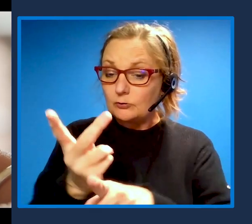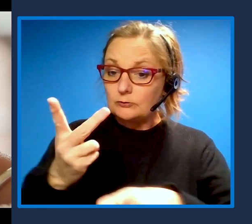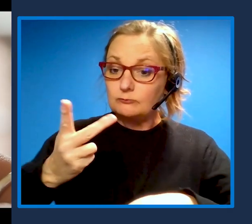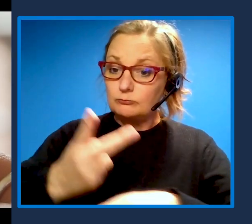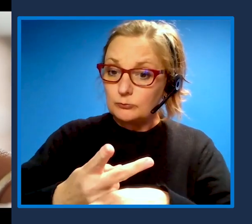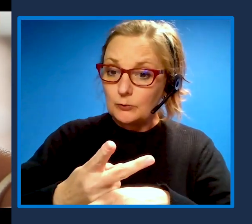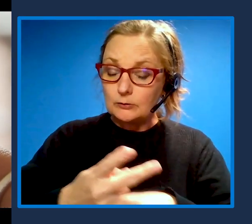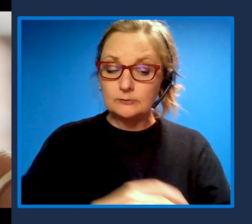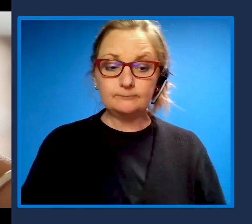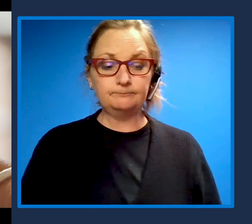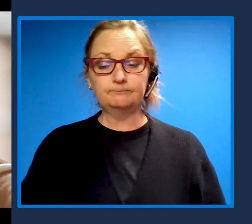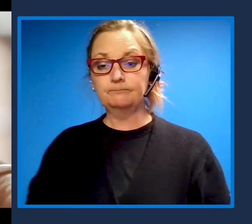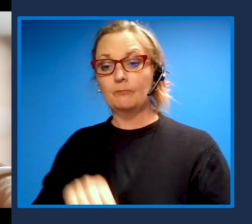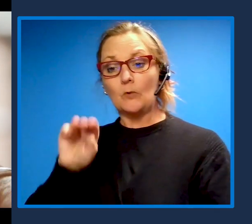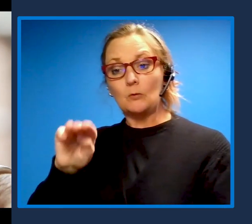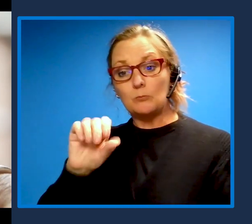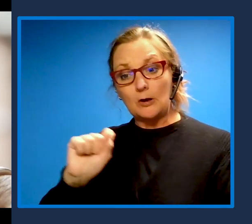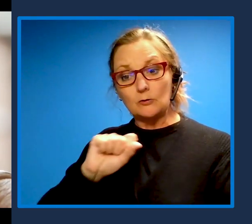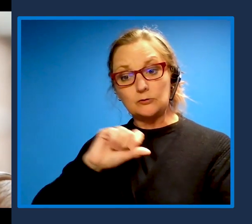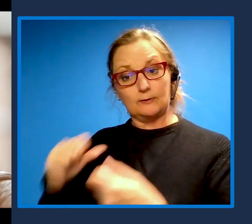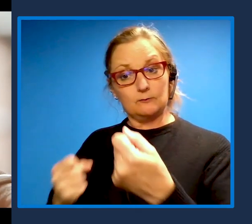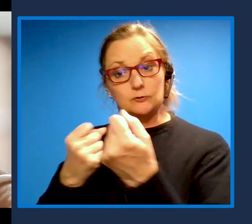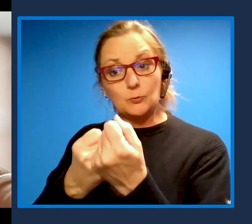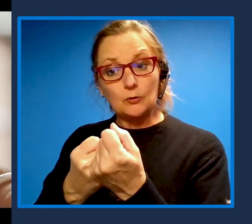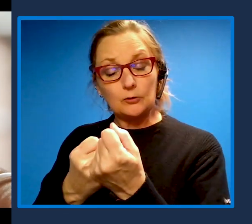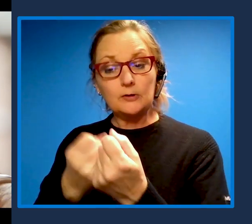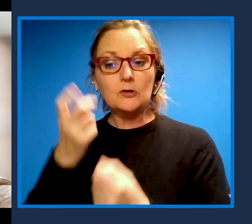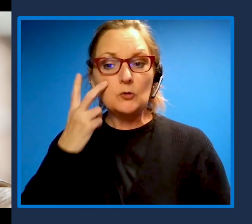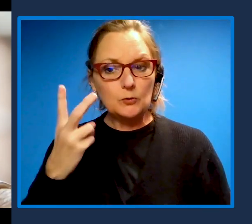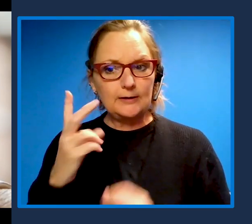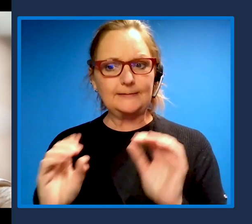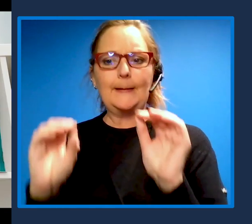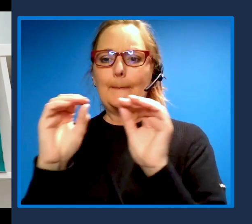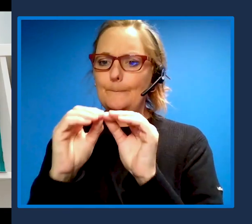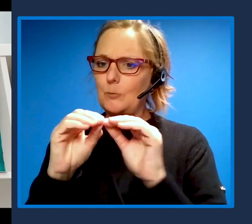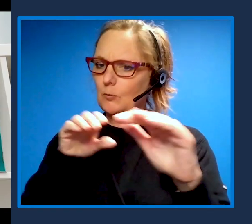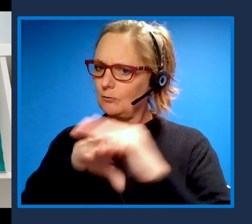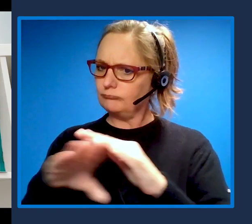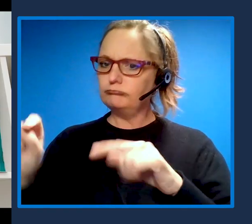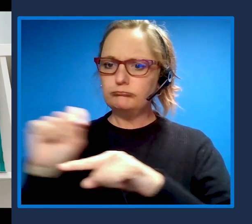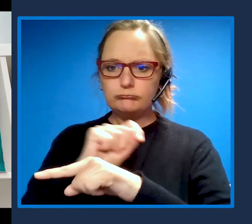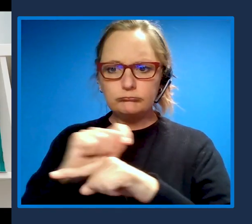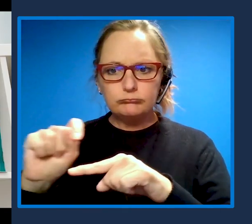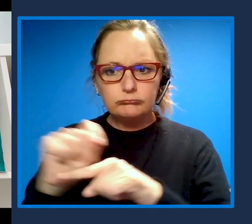With Microsoft's involvement, we've received additional accessibility training. And what this has then led to is